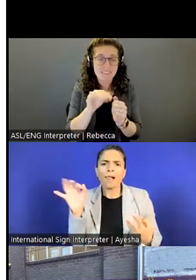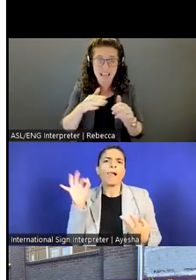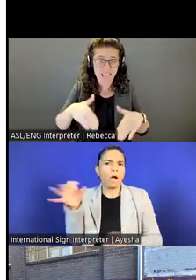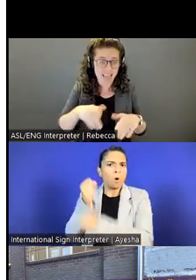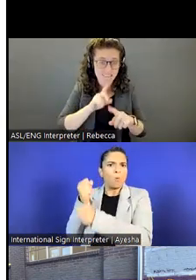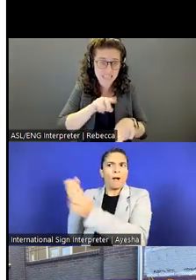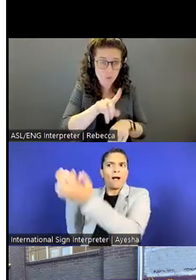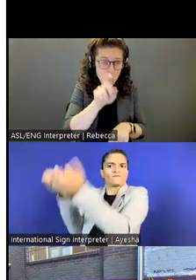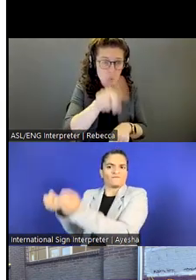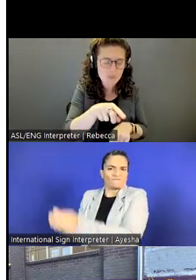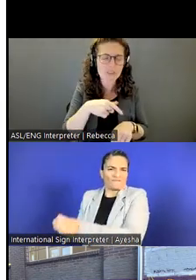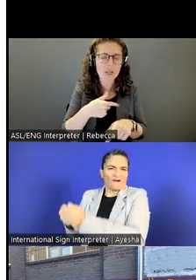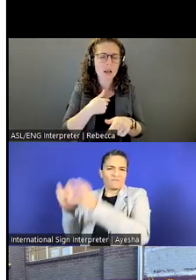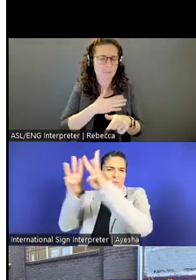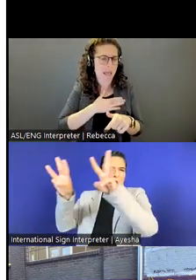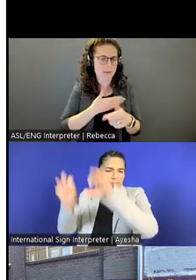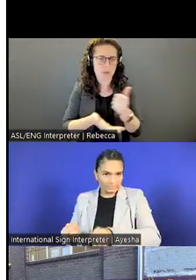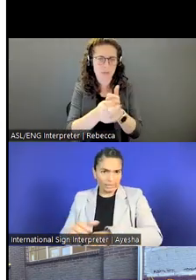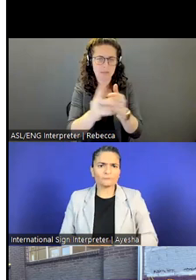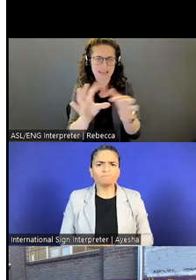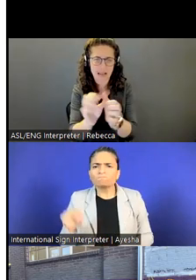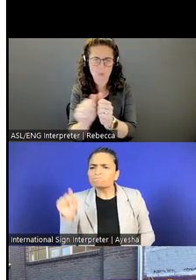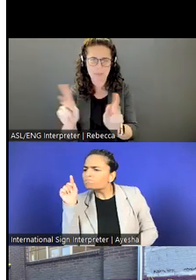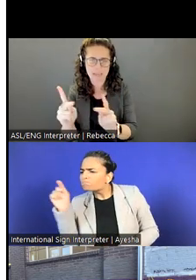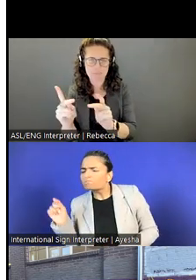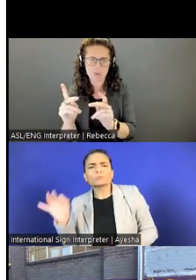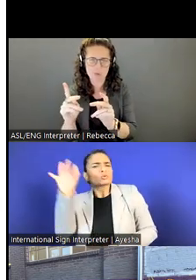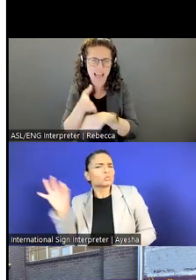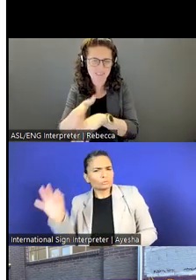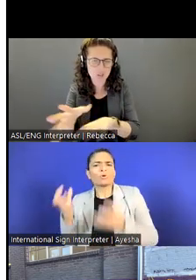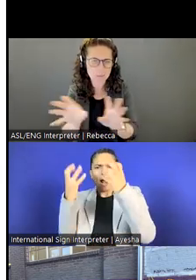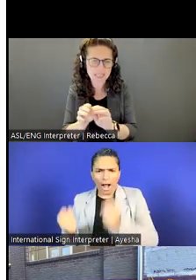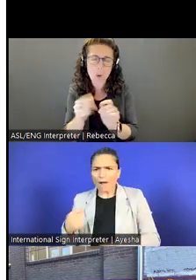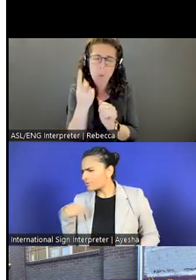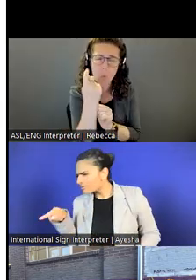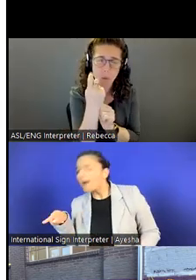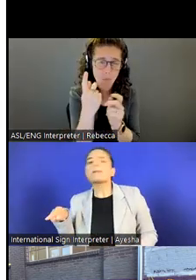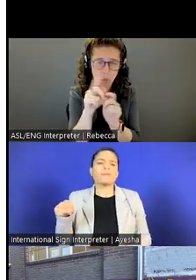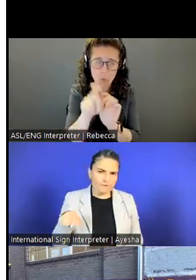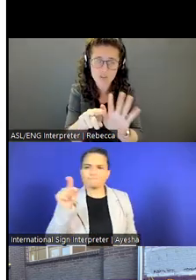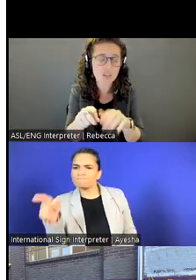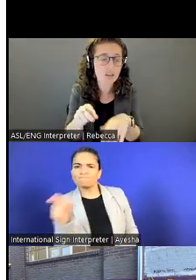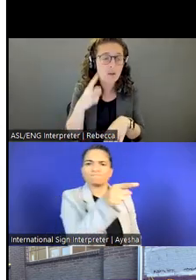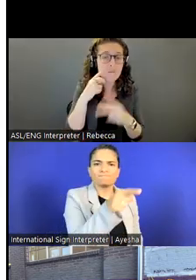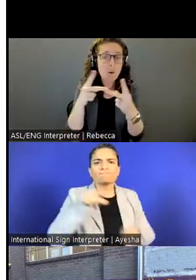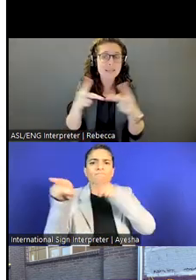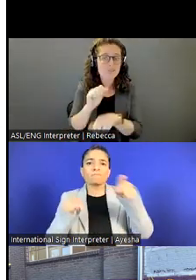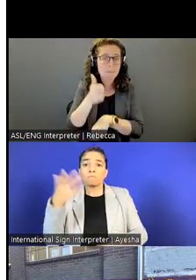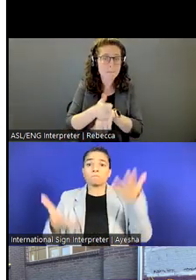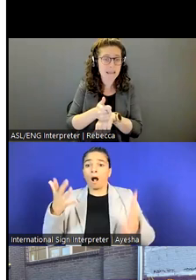to offline. Maybe one more quick question for the U.S. based positions does the candidate receive